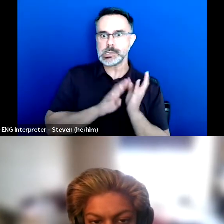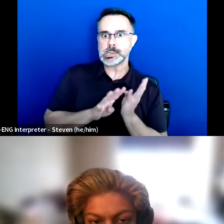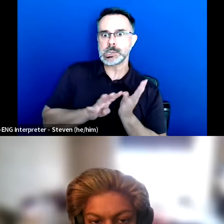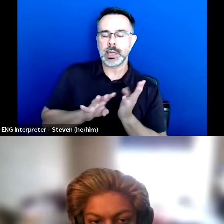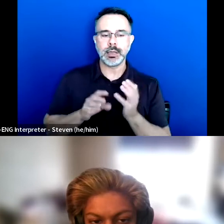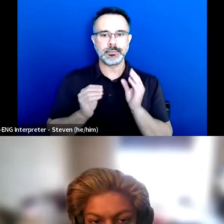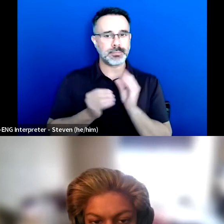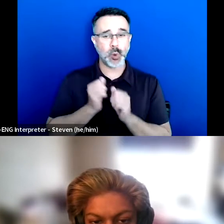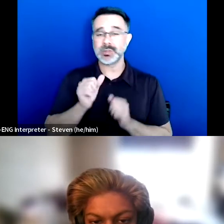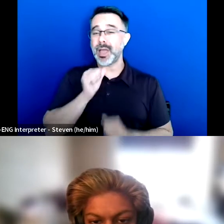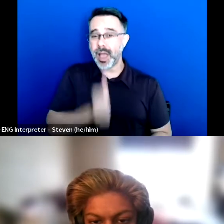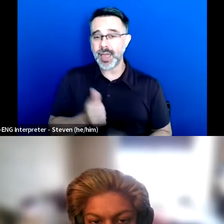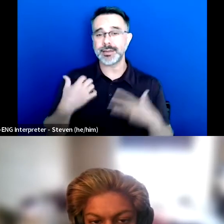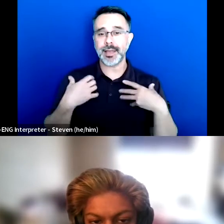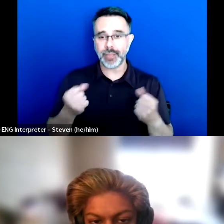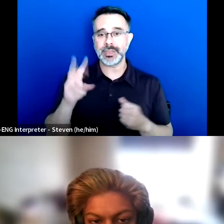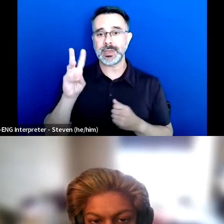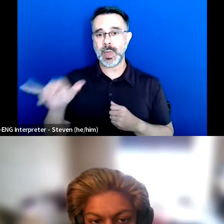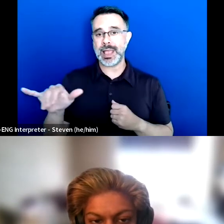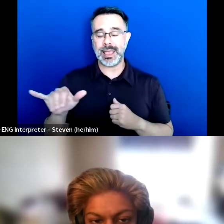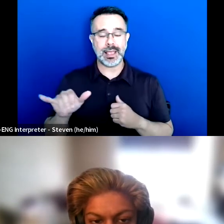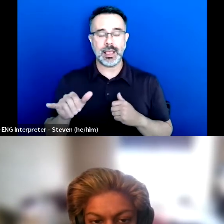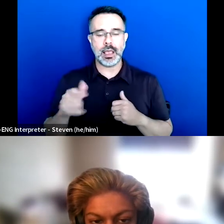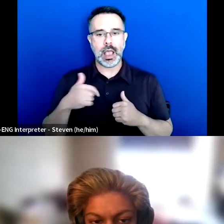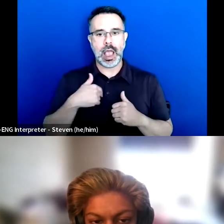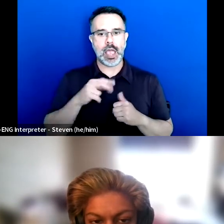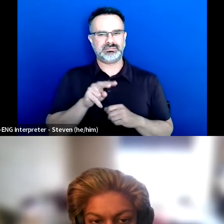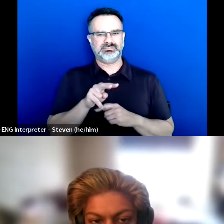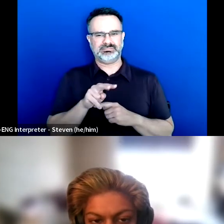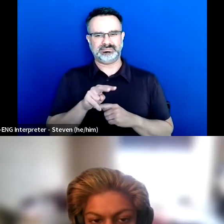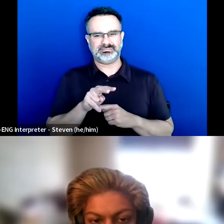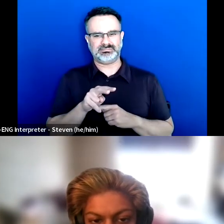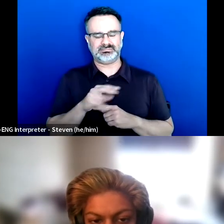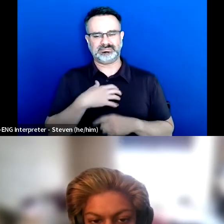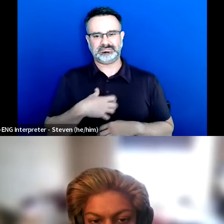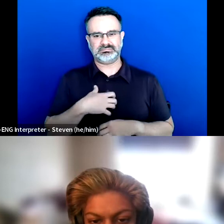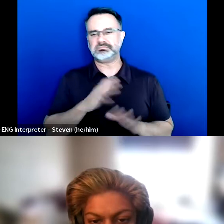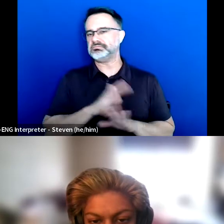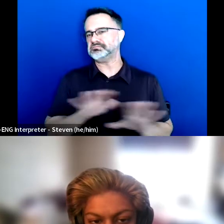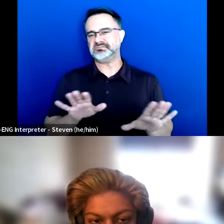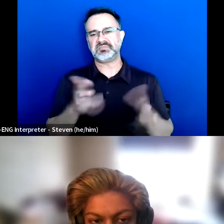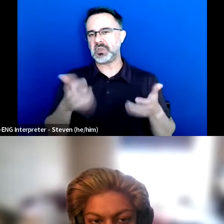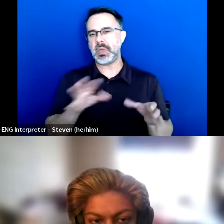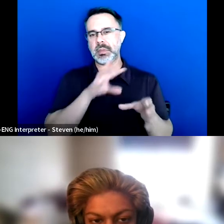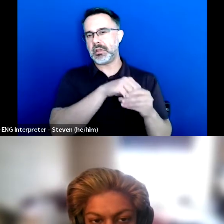And I decided I didn't want to be a part of that along with other experiences that I had